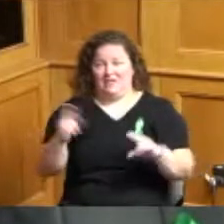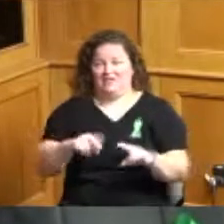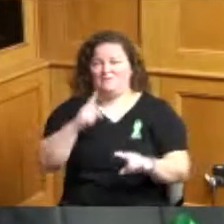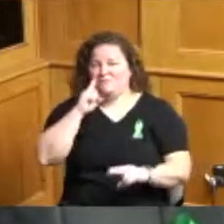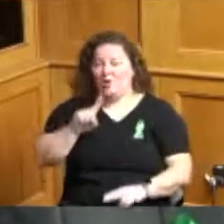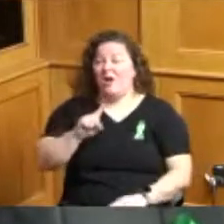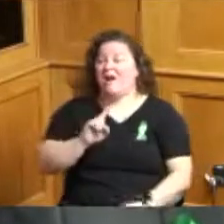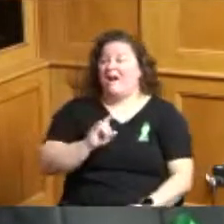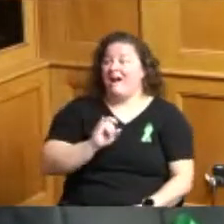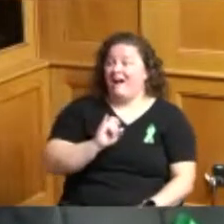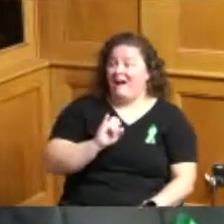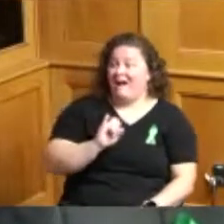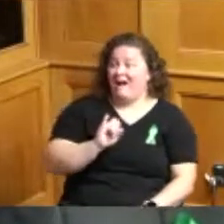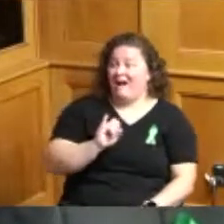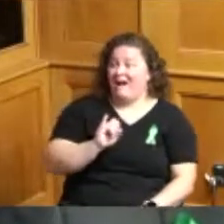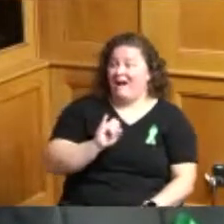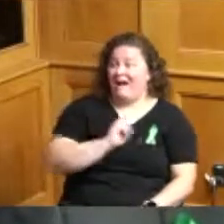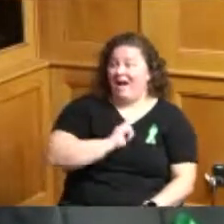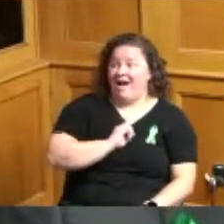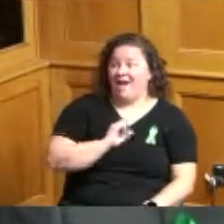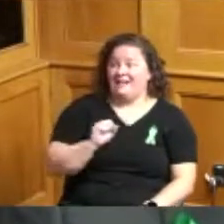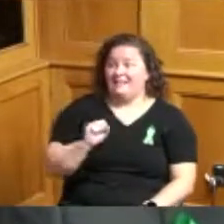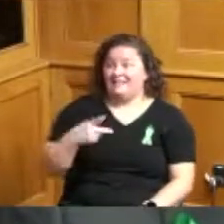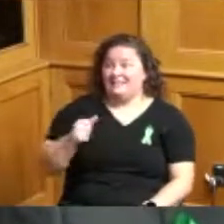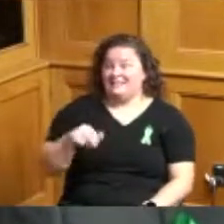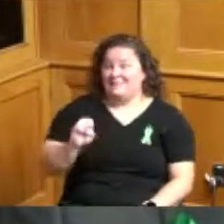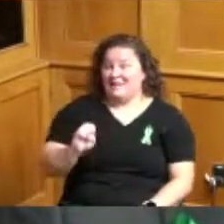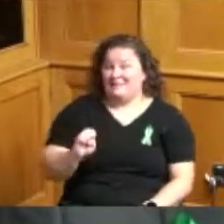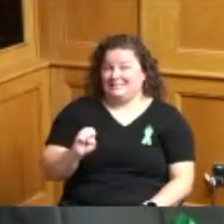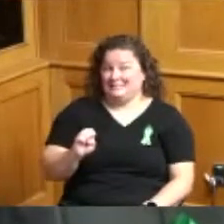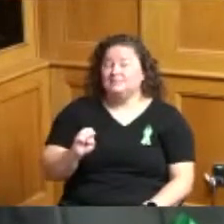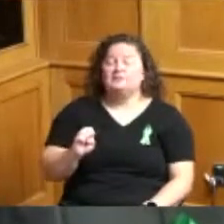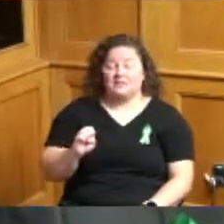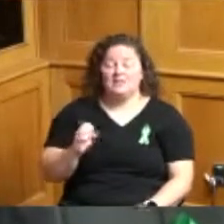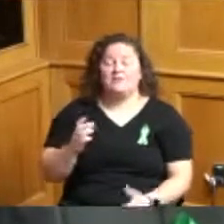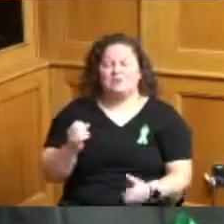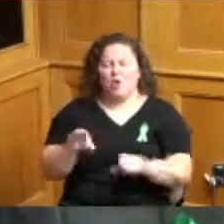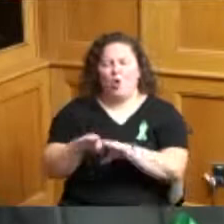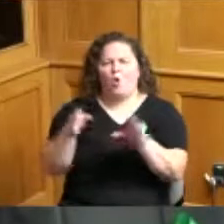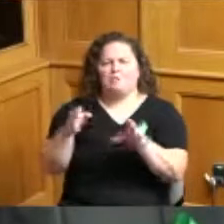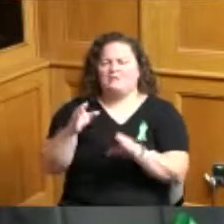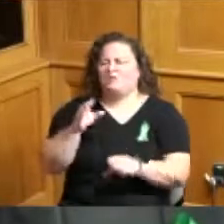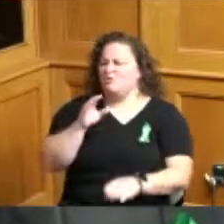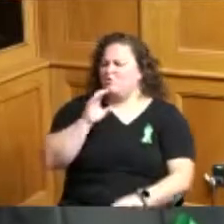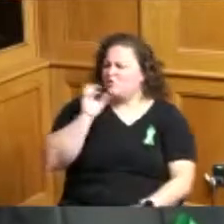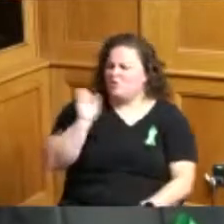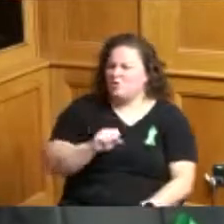they set up in they were opening a new space at the old union hall the UAW hall up on Reading Road